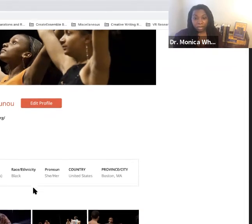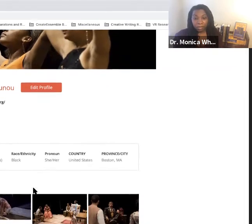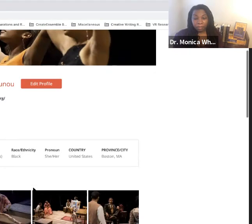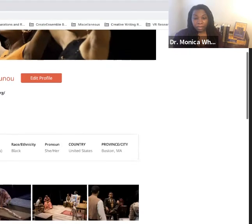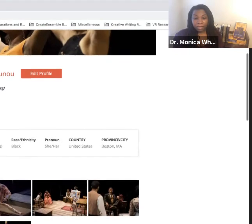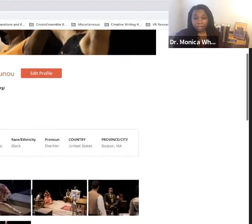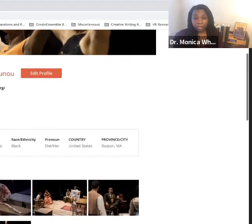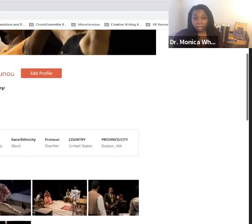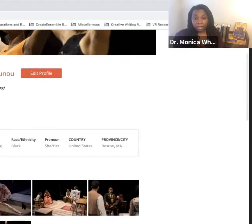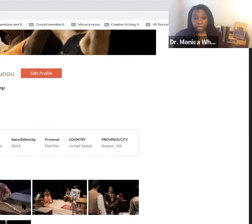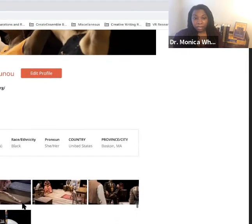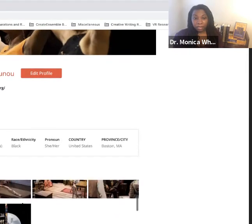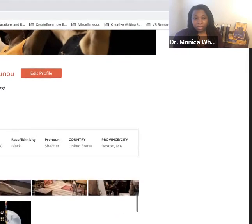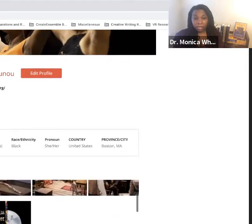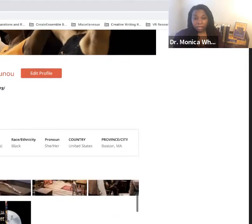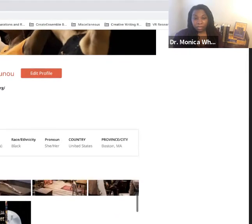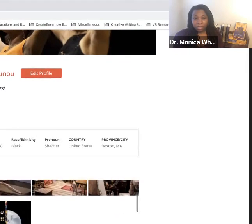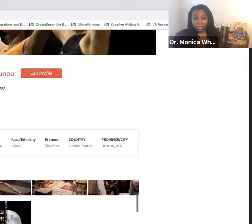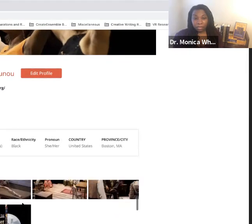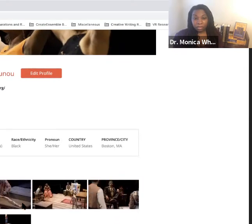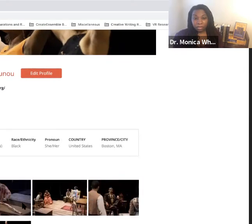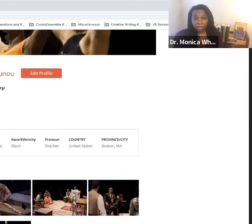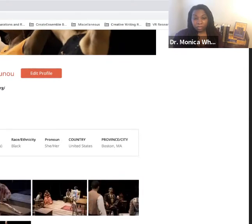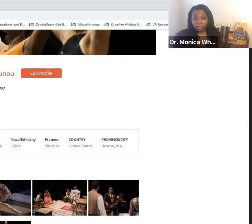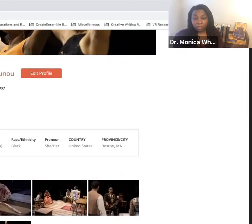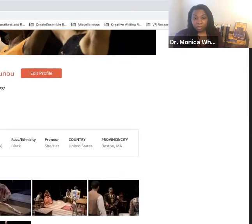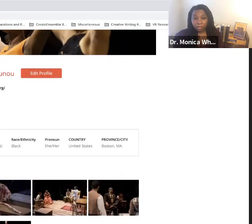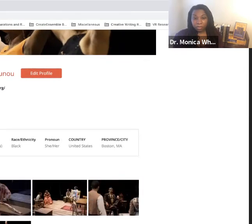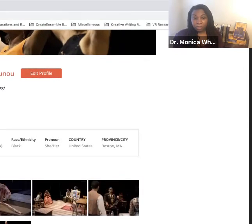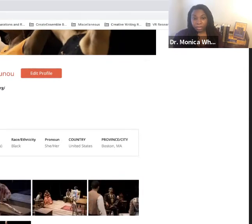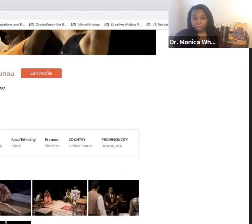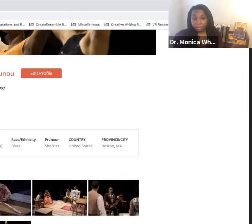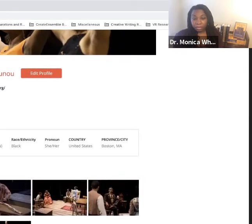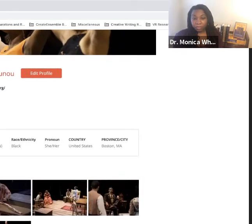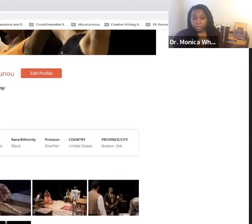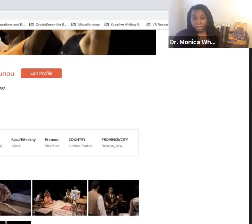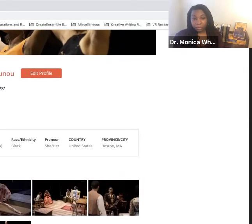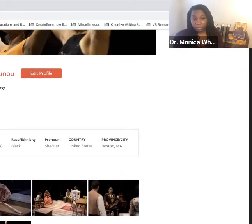Additionally, you can also post pictures, video reels,